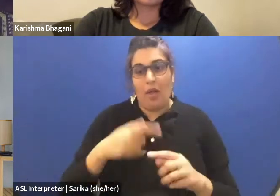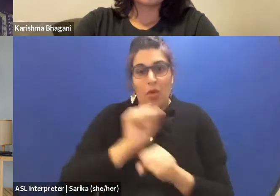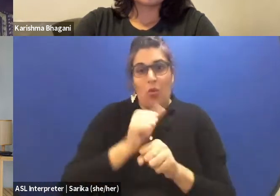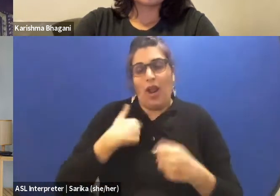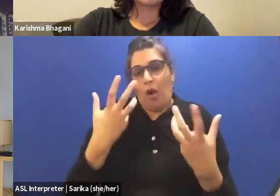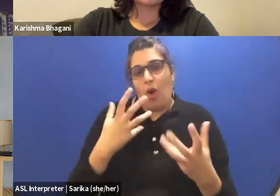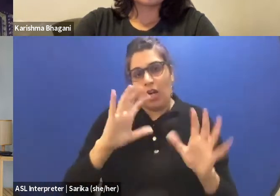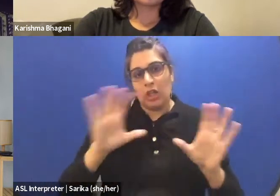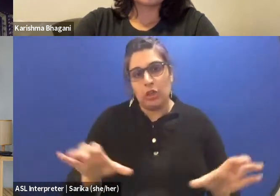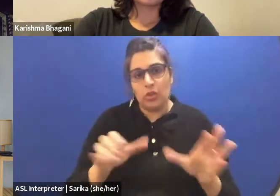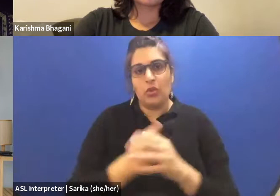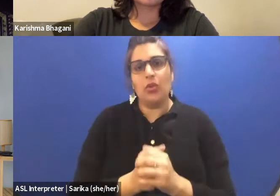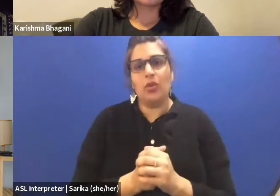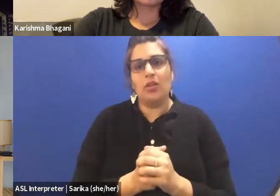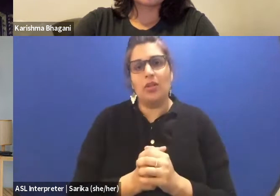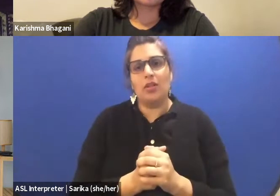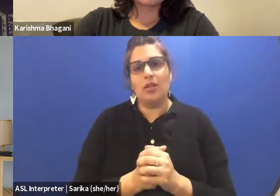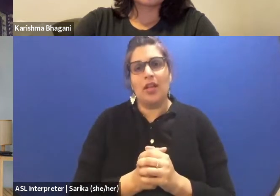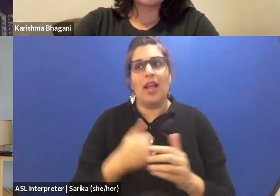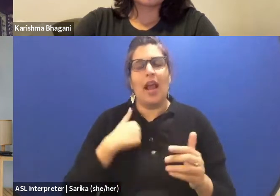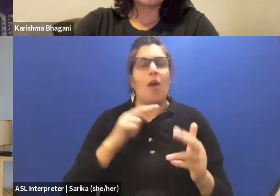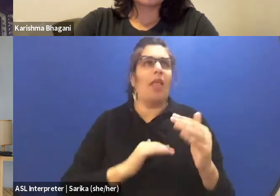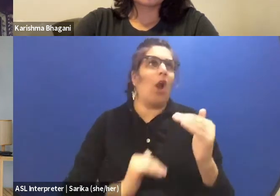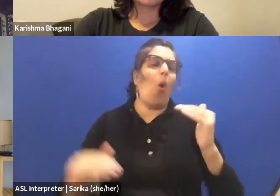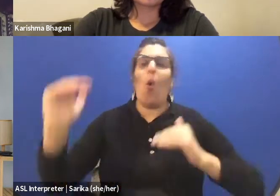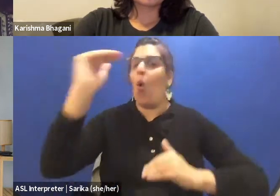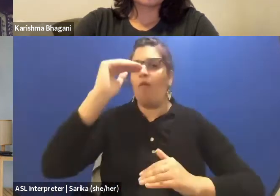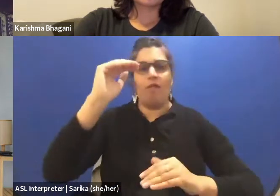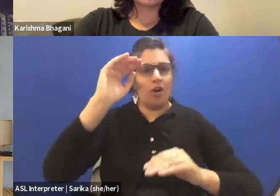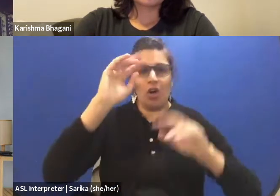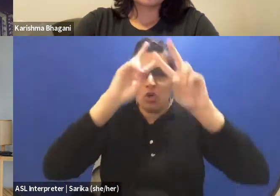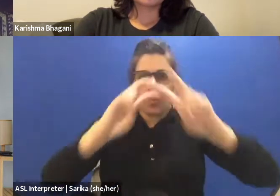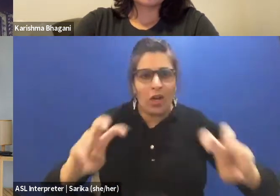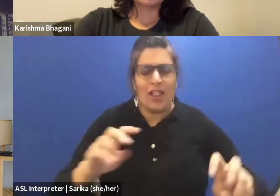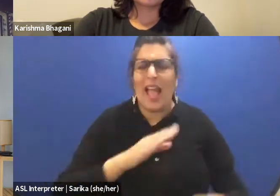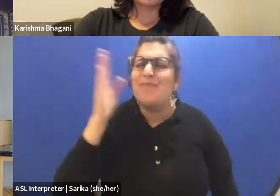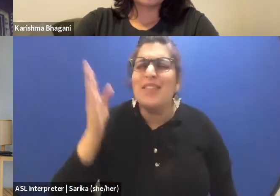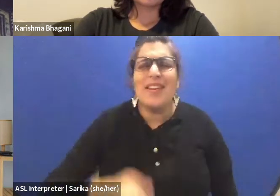And I am most auto critical. I am never satisfied with a result.